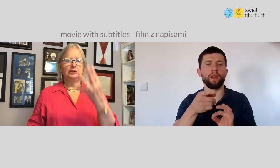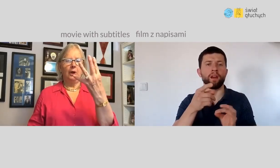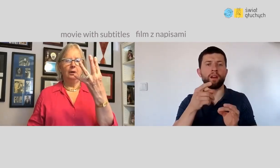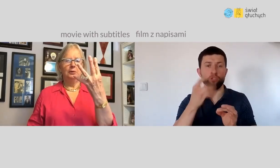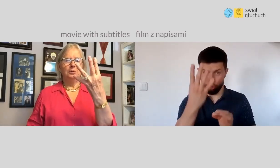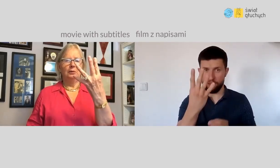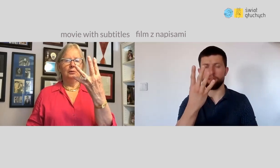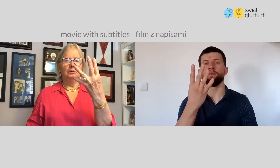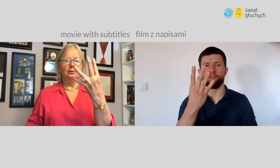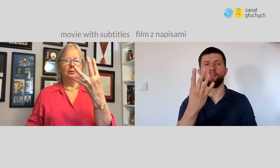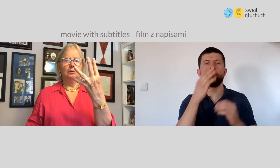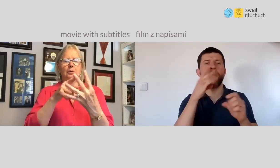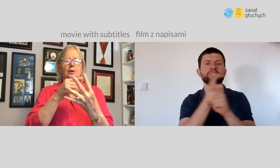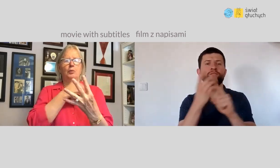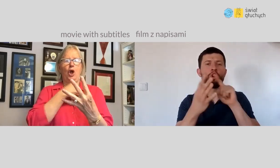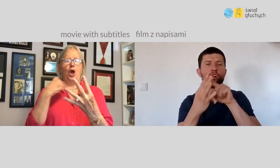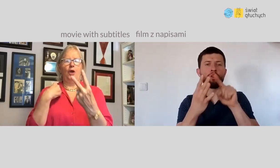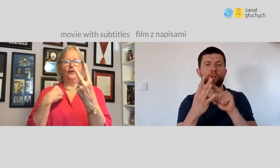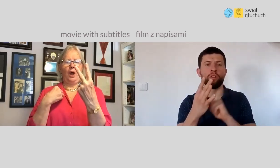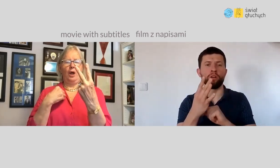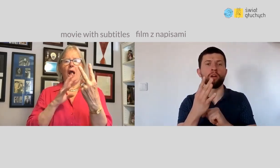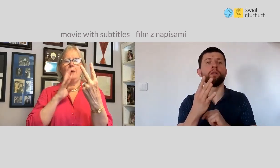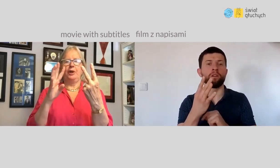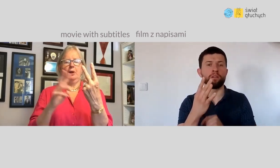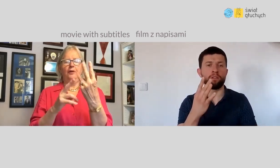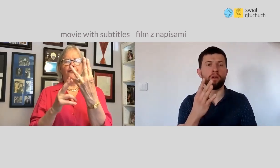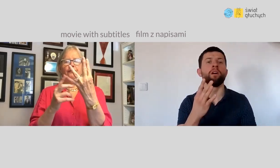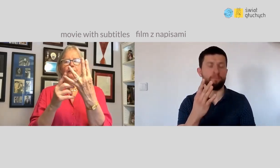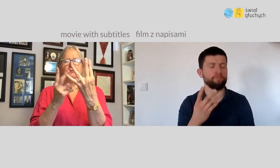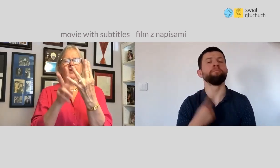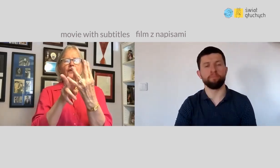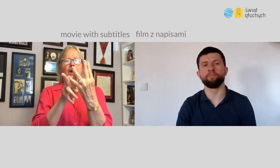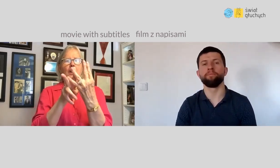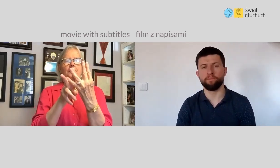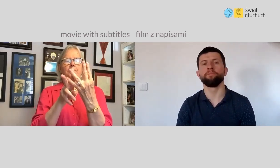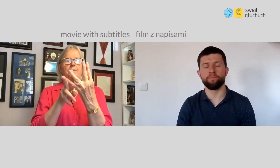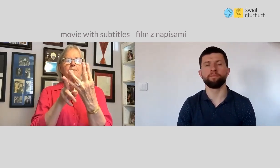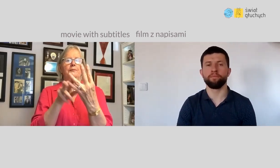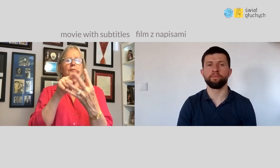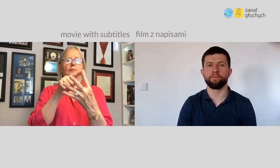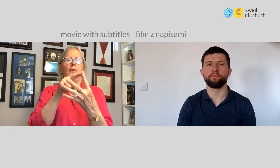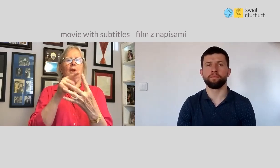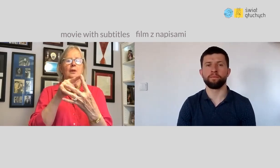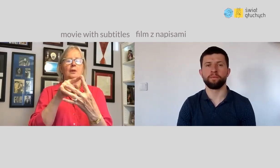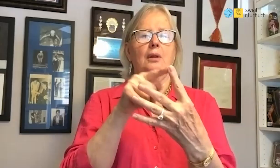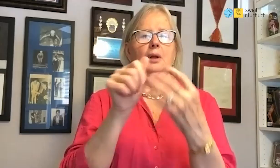4 times. What countries represented you? America twice and twice Poland.